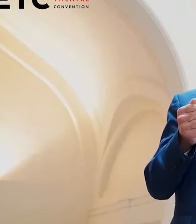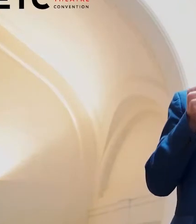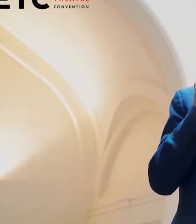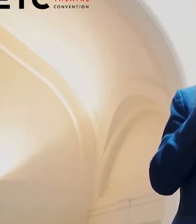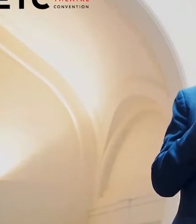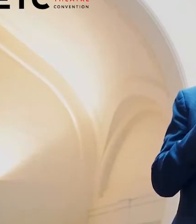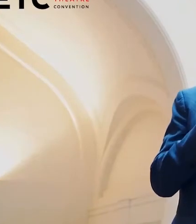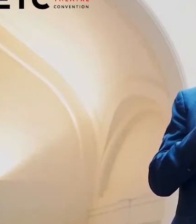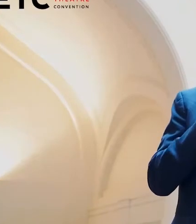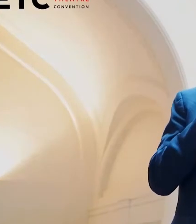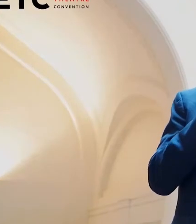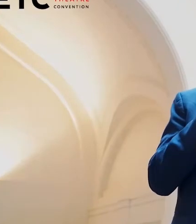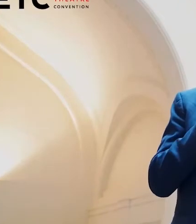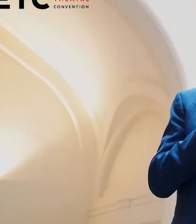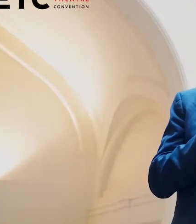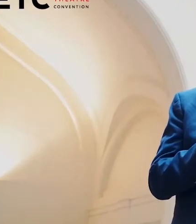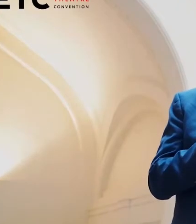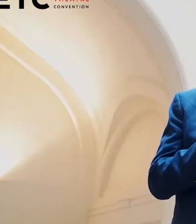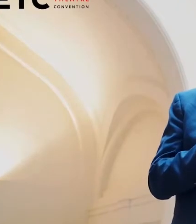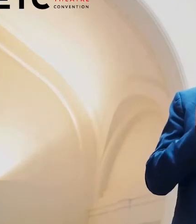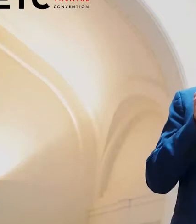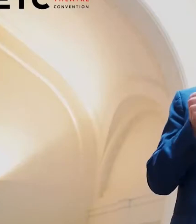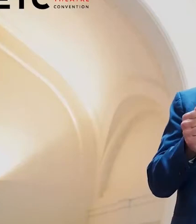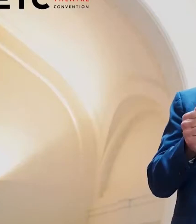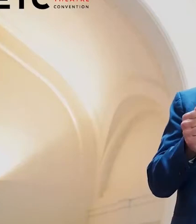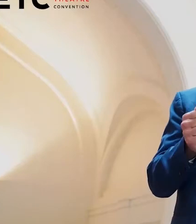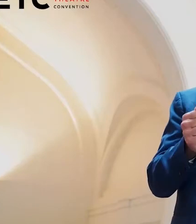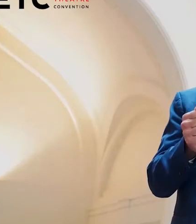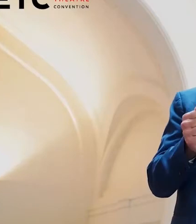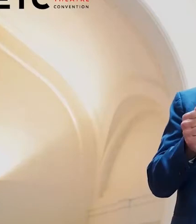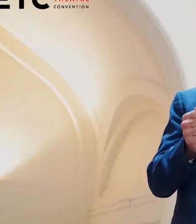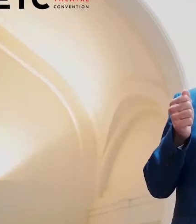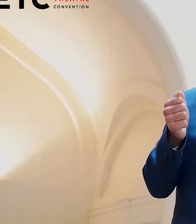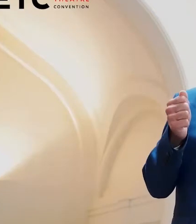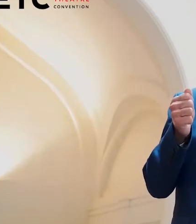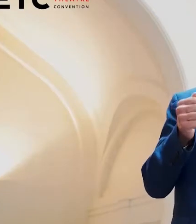illiberal democracies and effects of COVID-19.